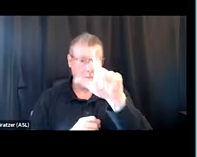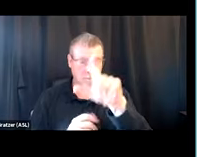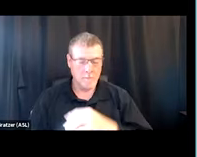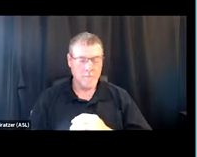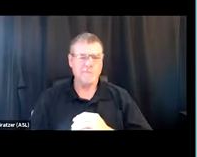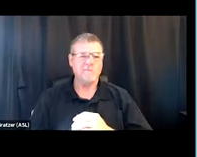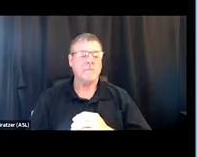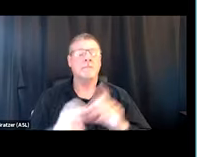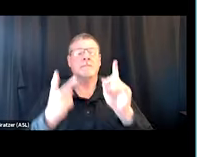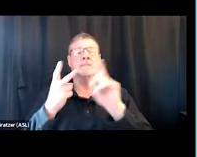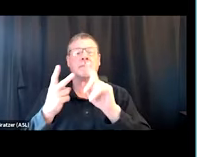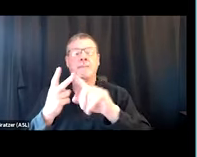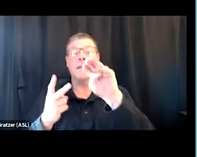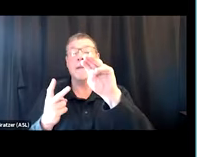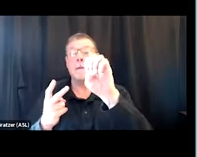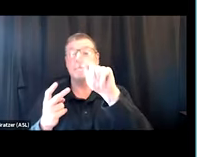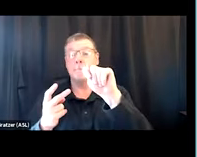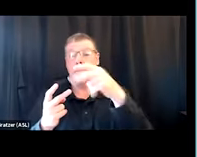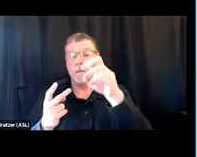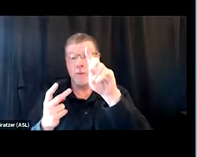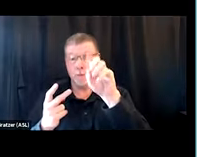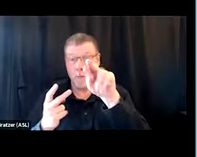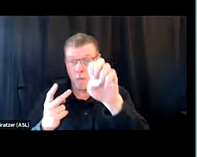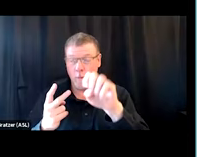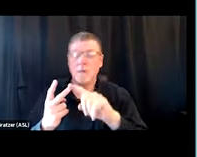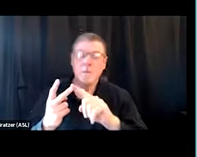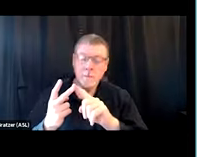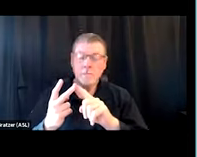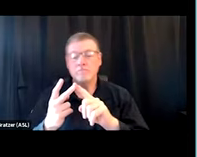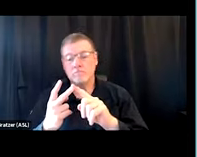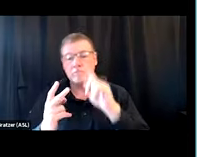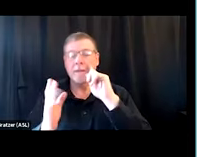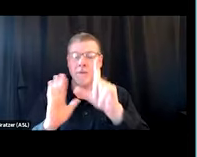Methadone is something that I think for a while we were seeing take a backseat